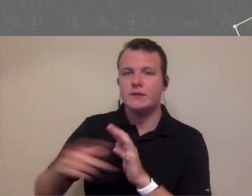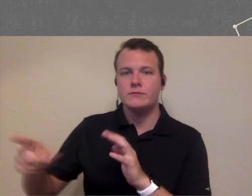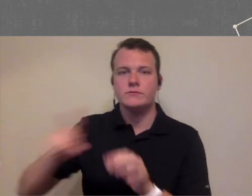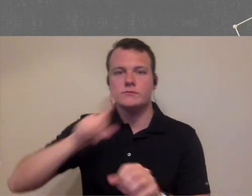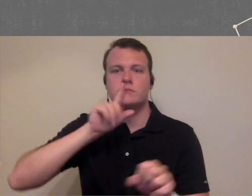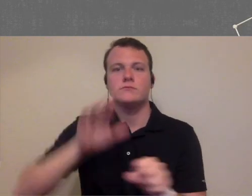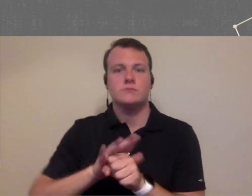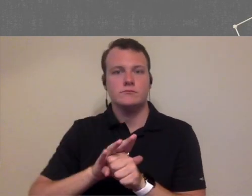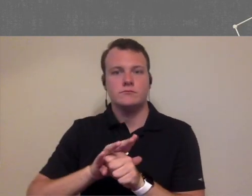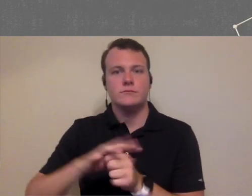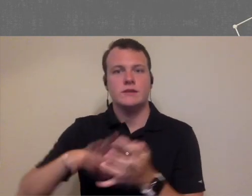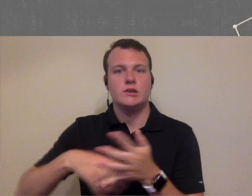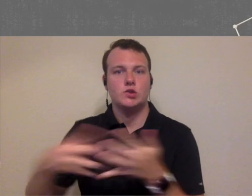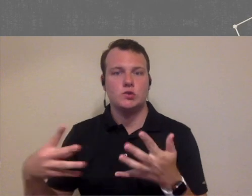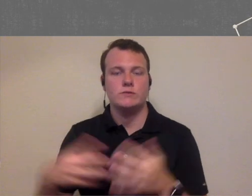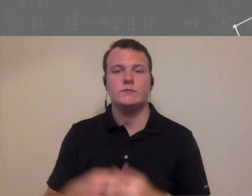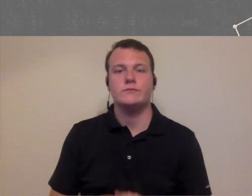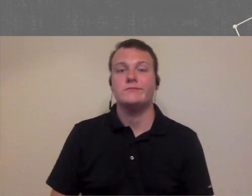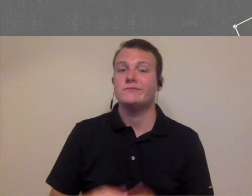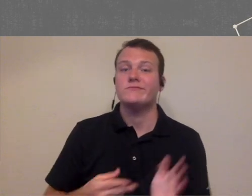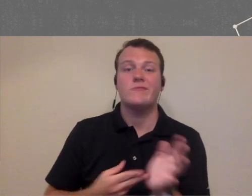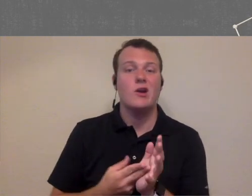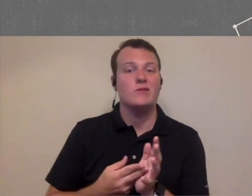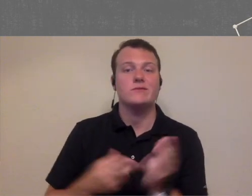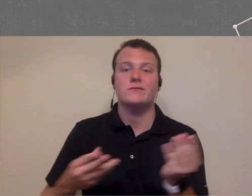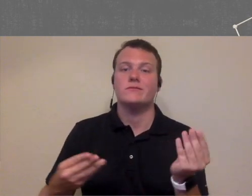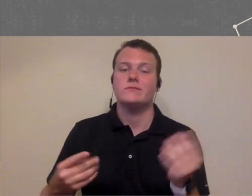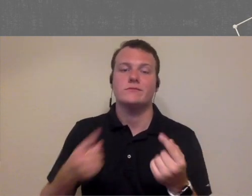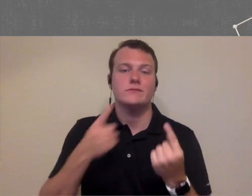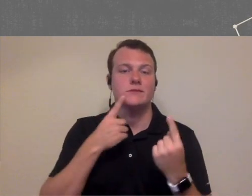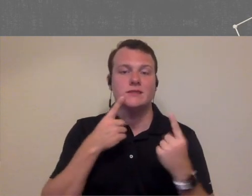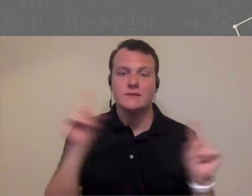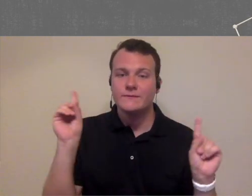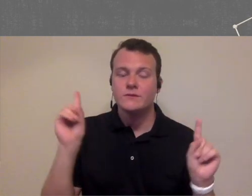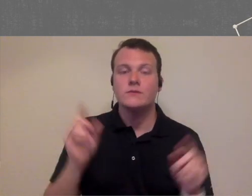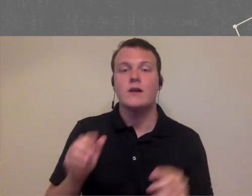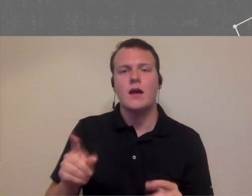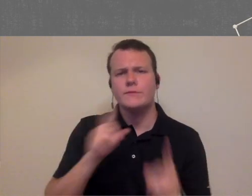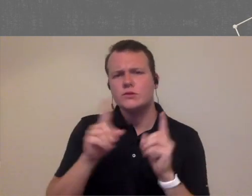the schedule so it can be really effective clinics that I talk to clinics